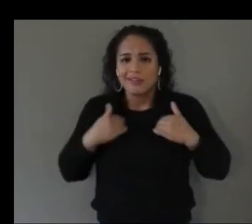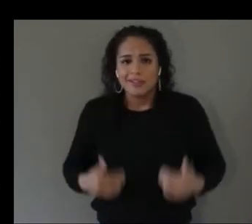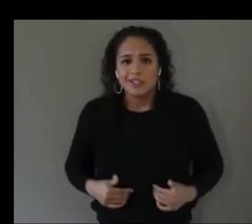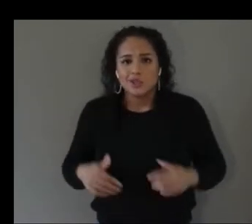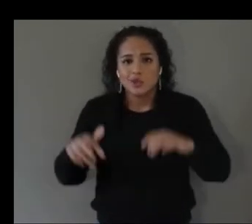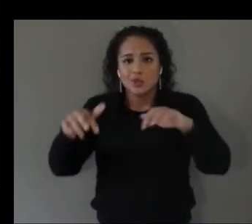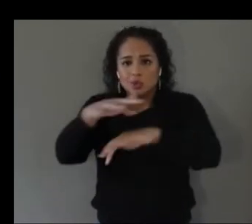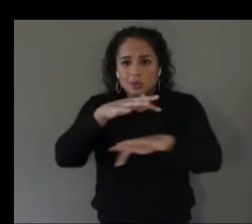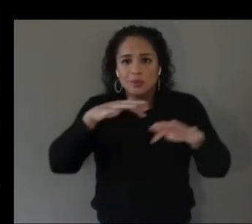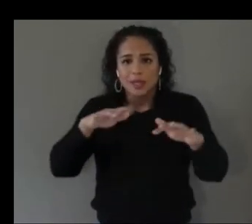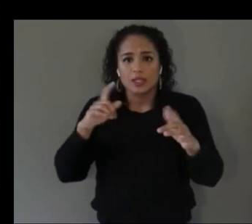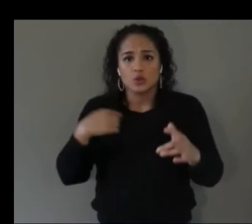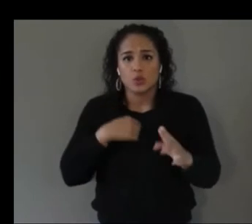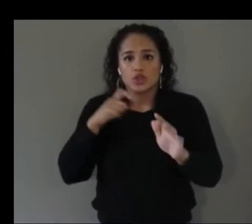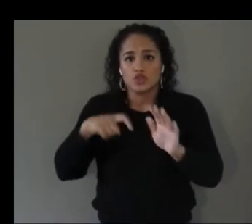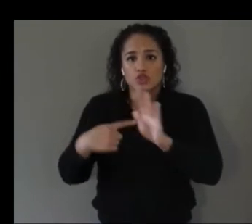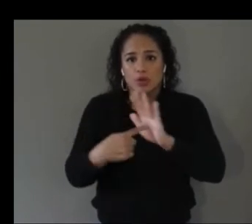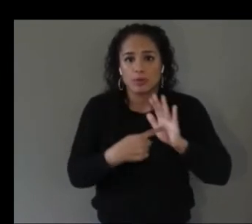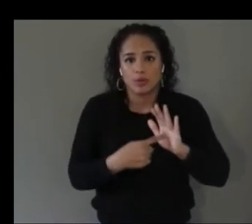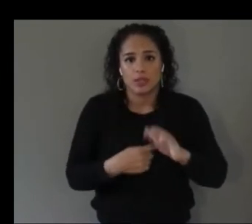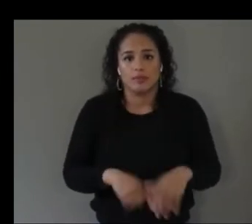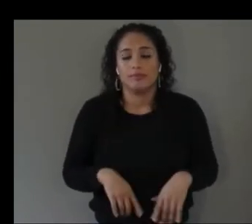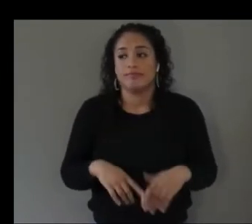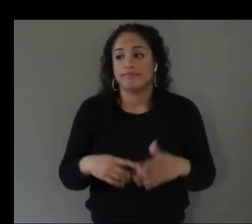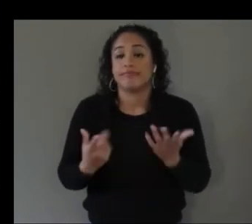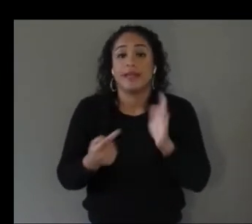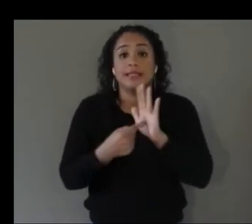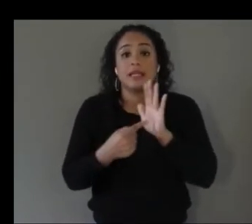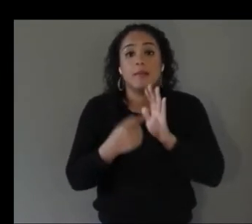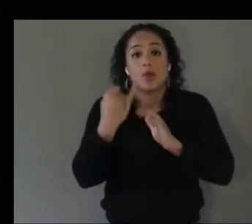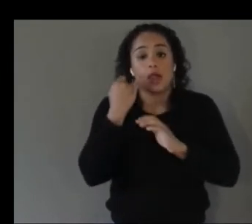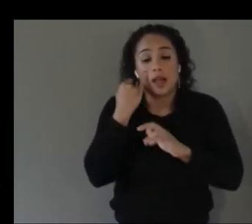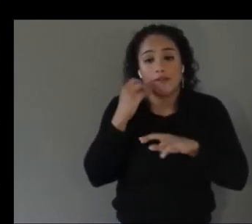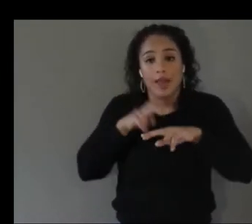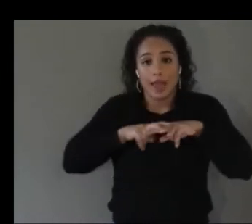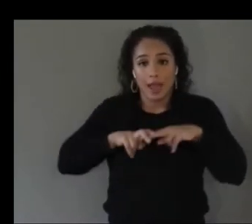so for instance if they go to place a couch we could tell them oh you're placing the couch next